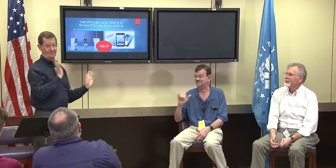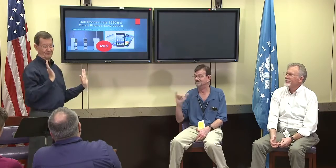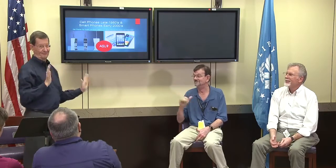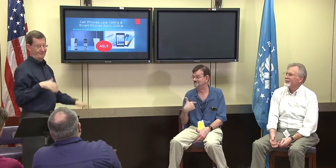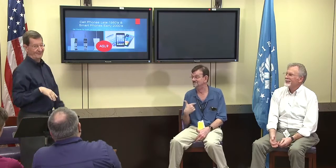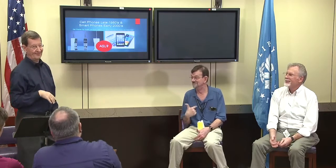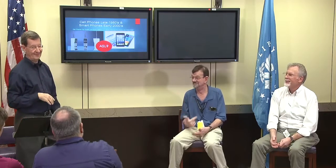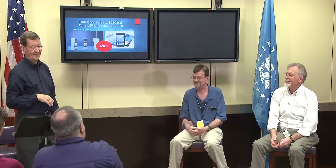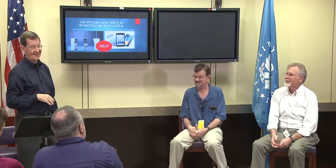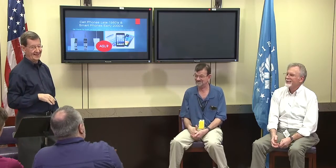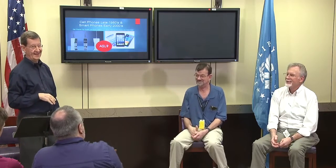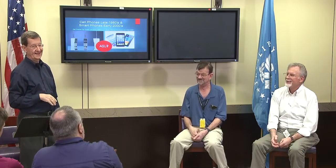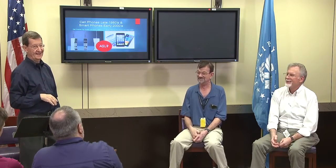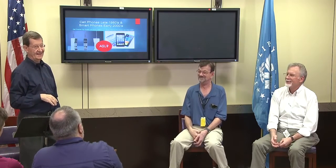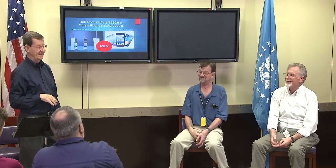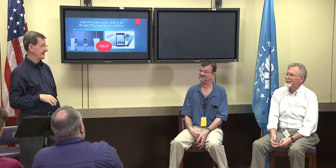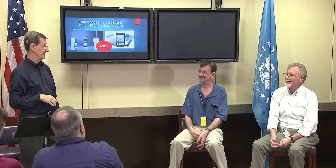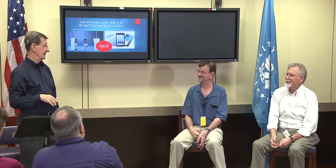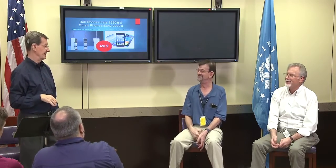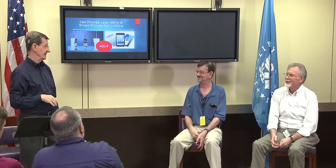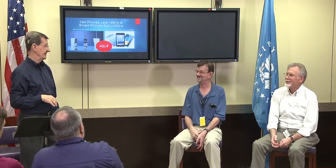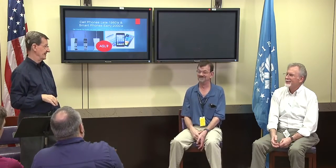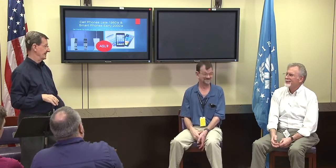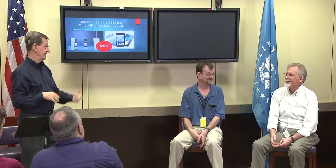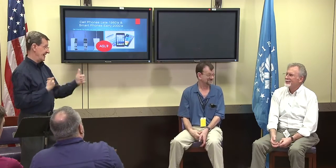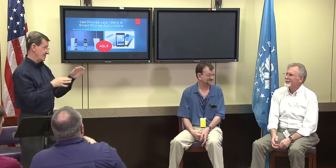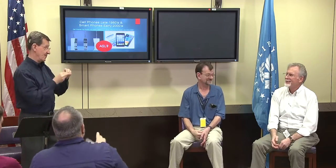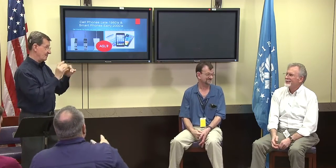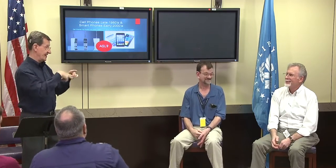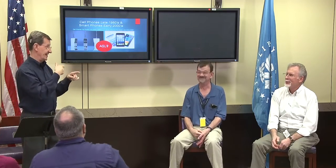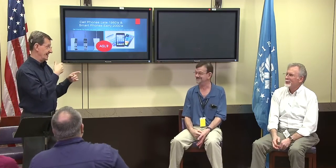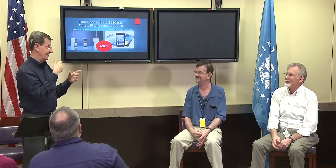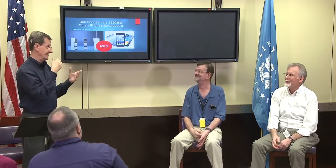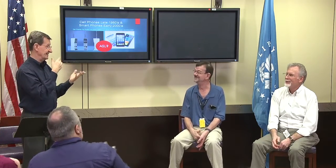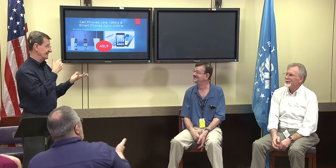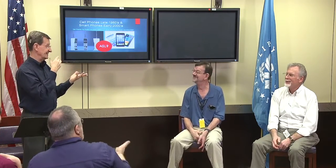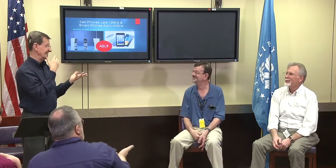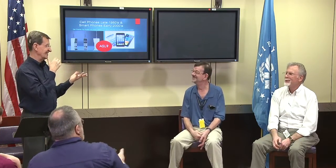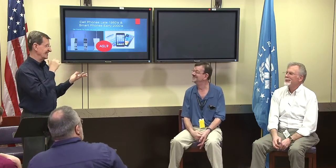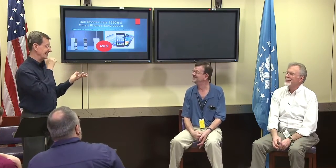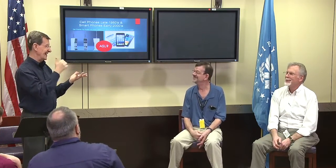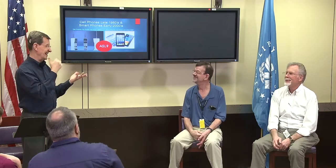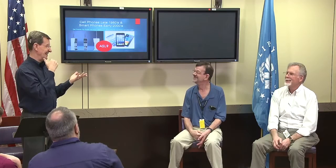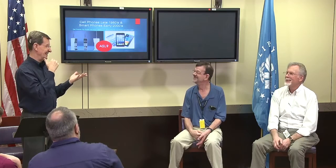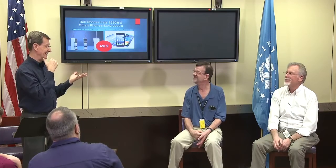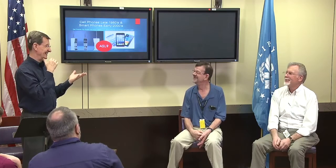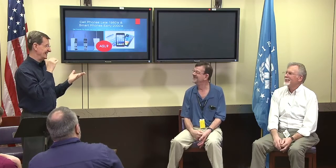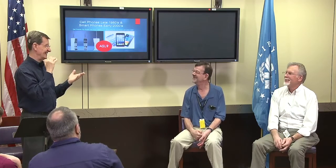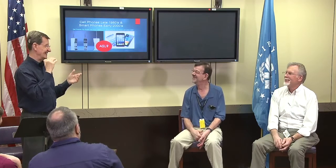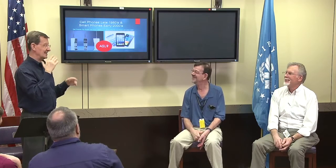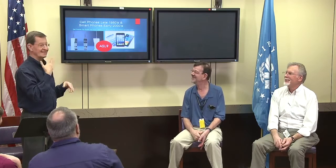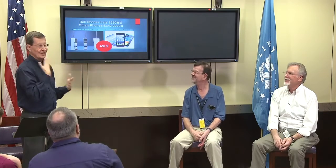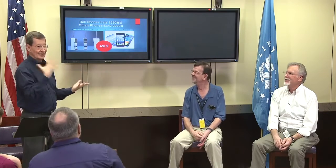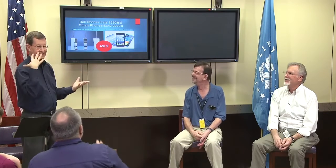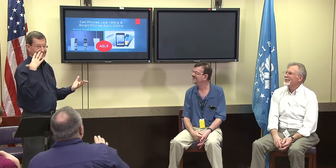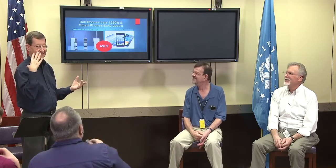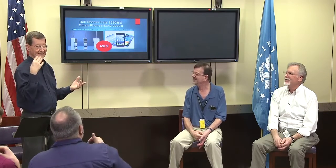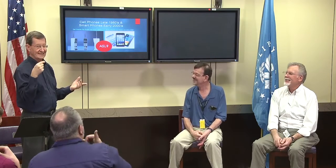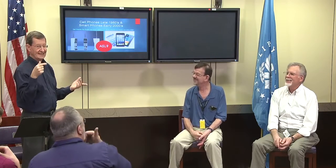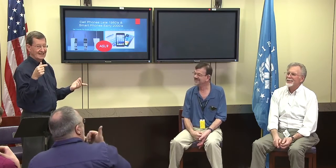and so that was a problem. Anyone else wants to say something about that about using.